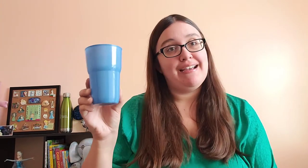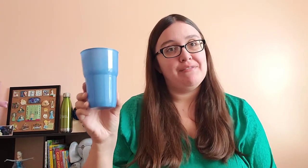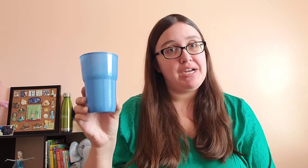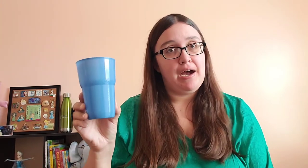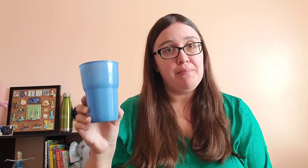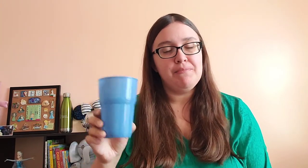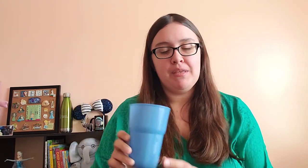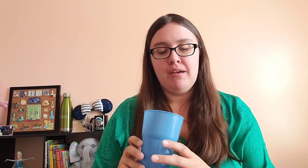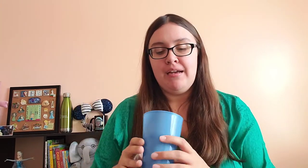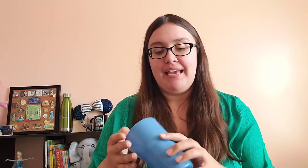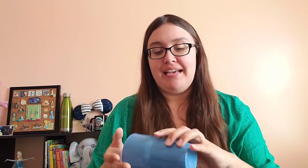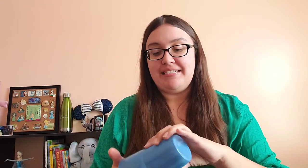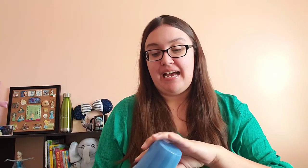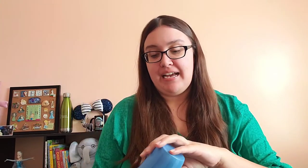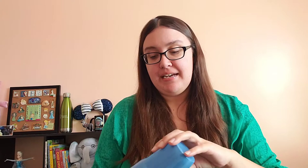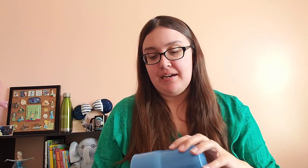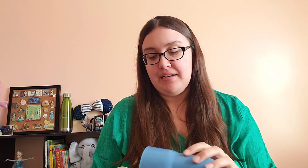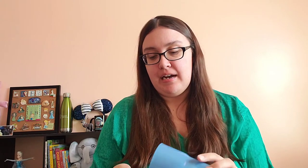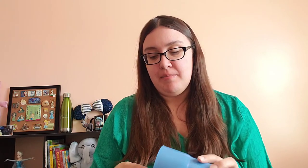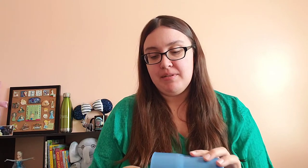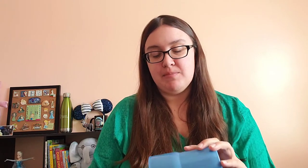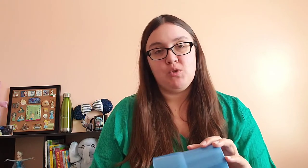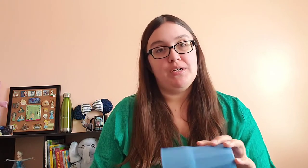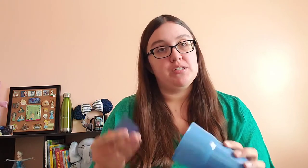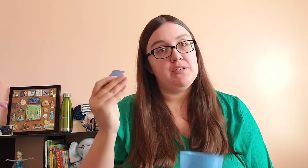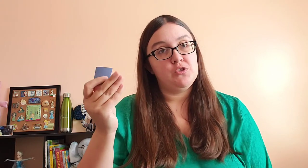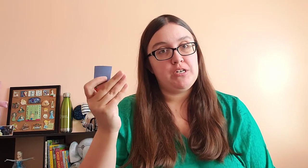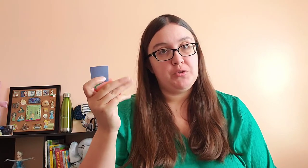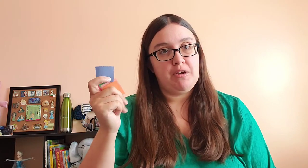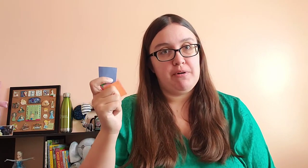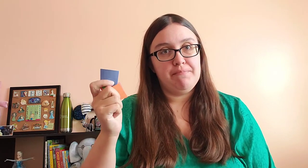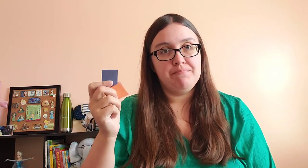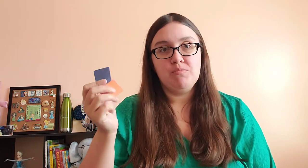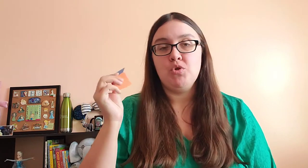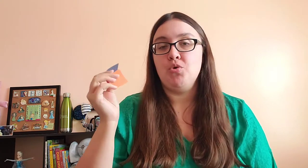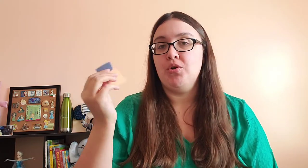I have a cup, and I cut up some squares of construction paper.